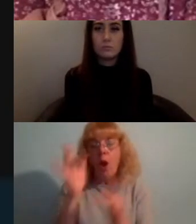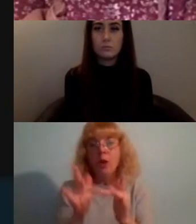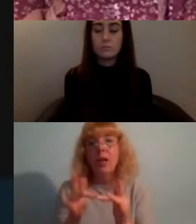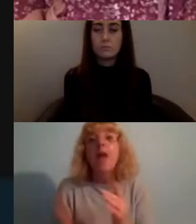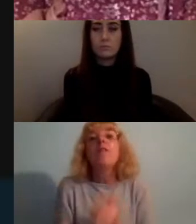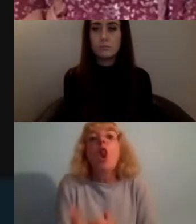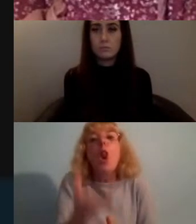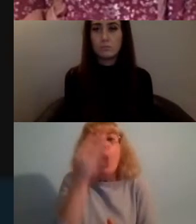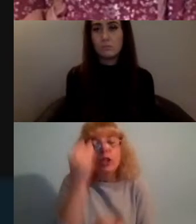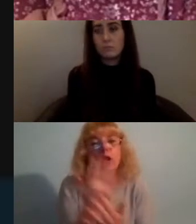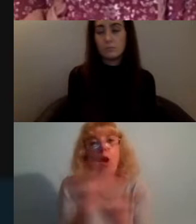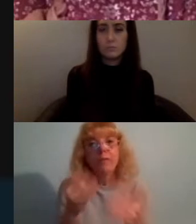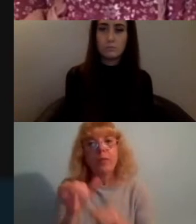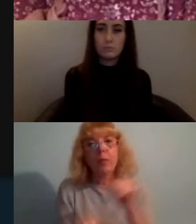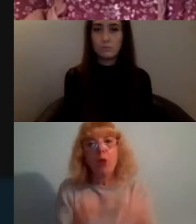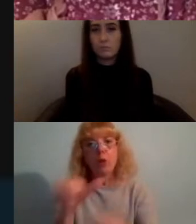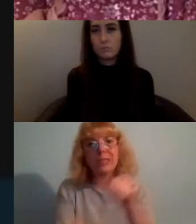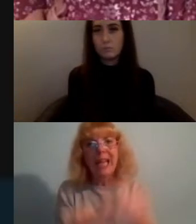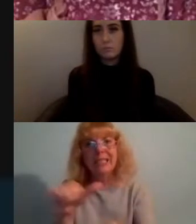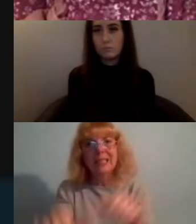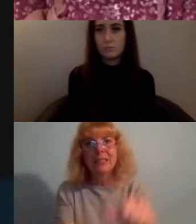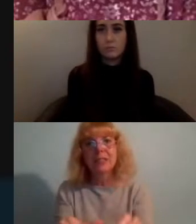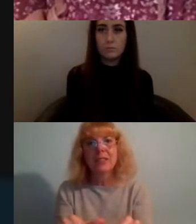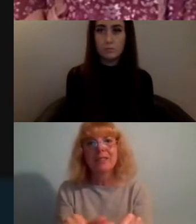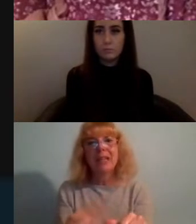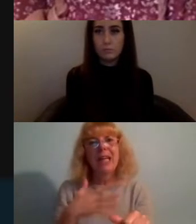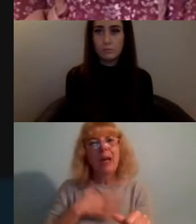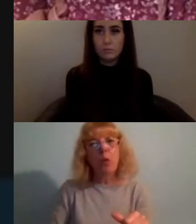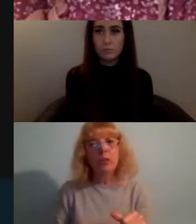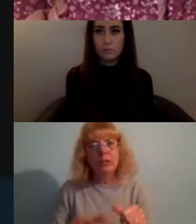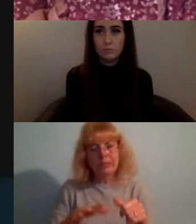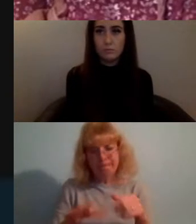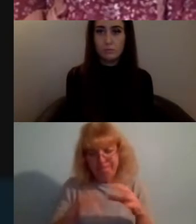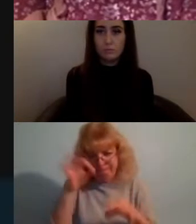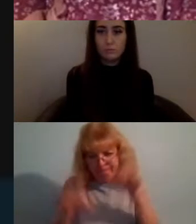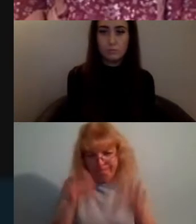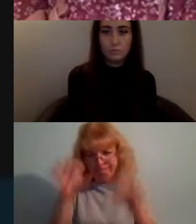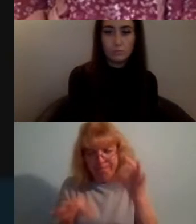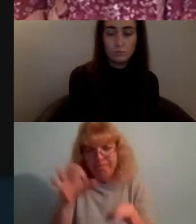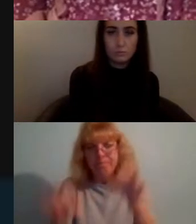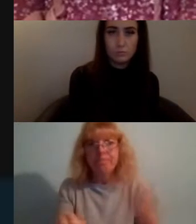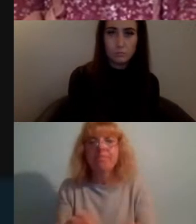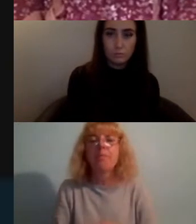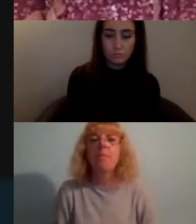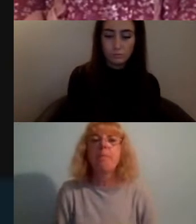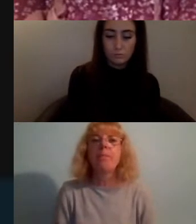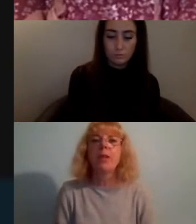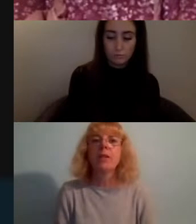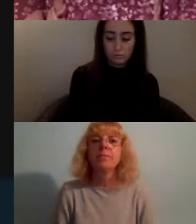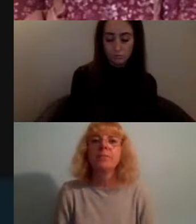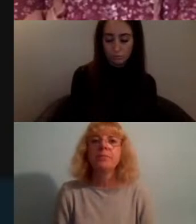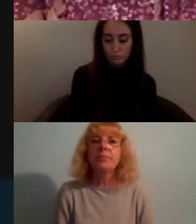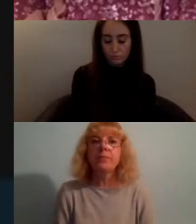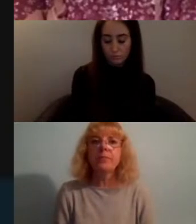this process and I kind of want to delve into some of these insights - next slide please -